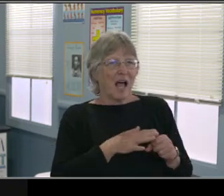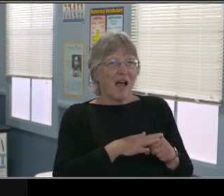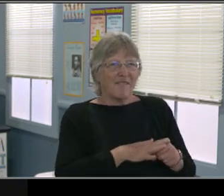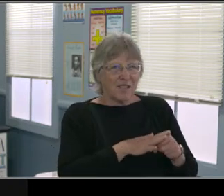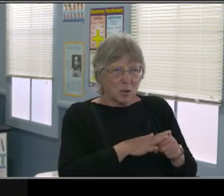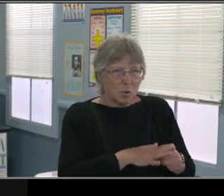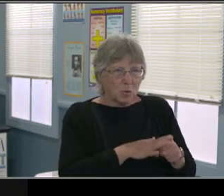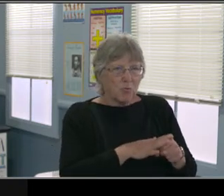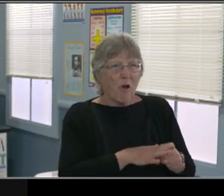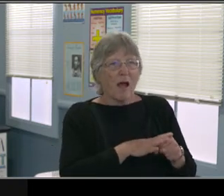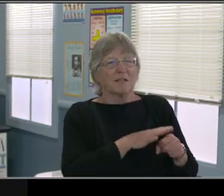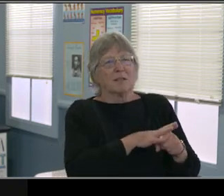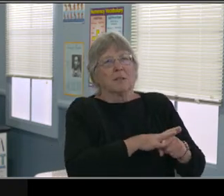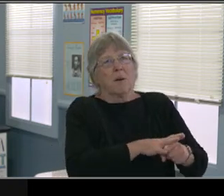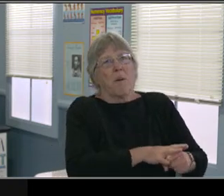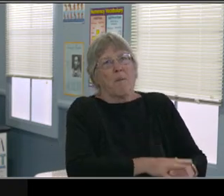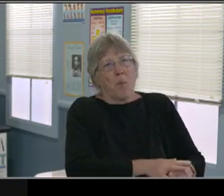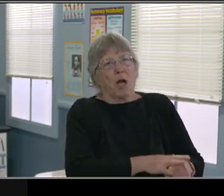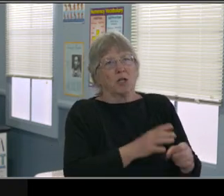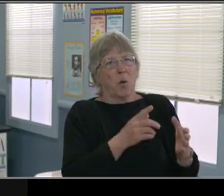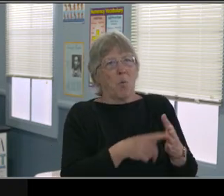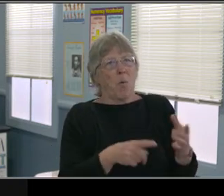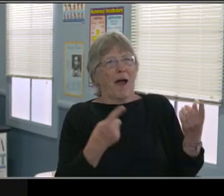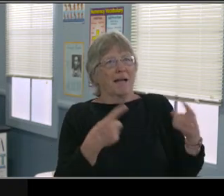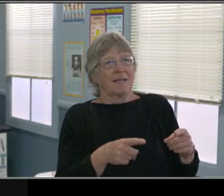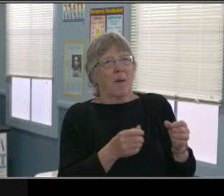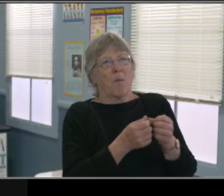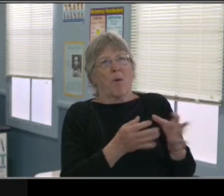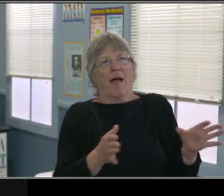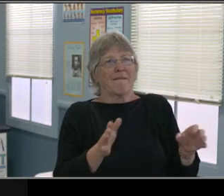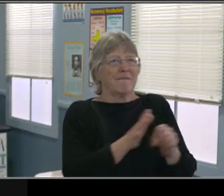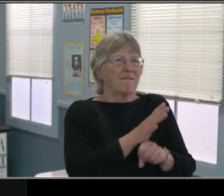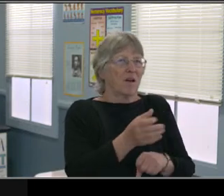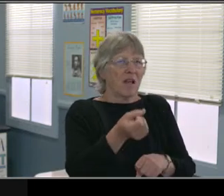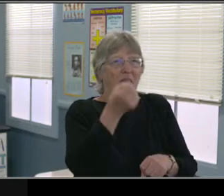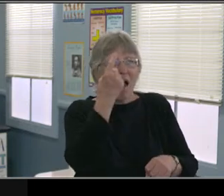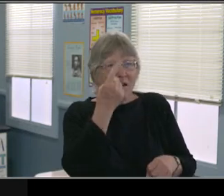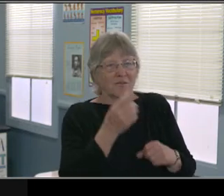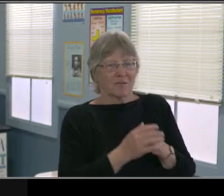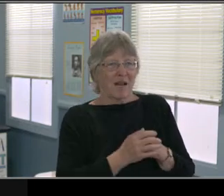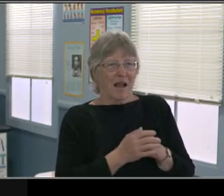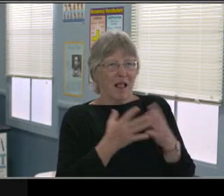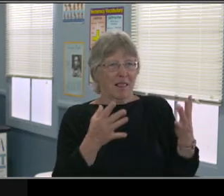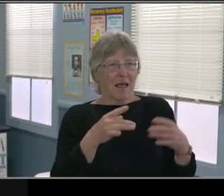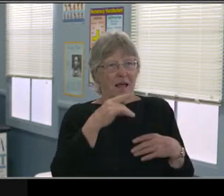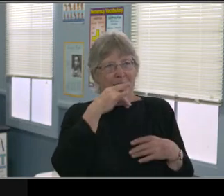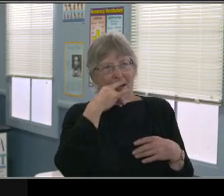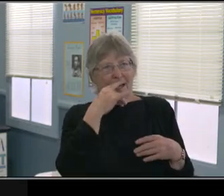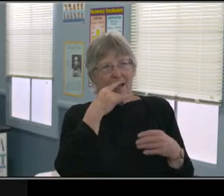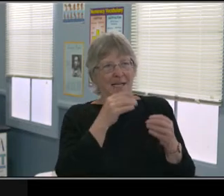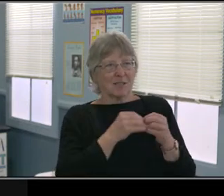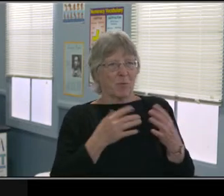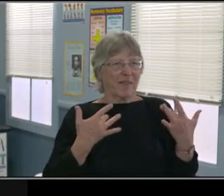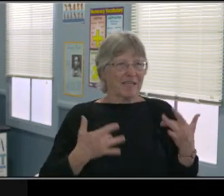and dealing with teaching a parent, right? How to deliver certain services or what to look for